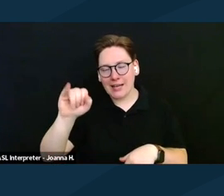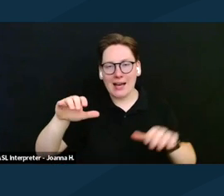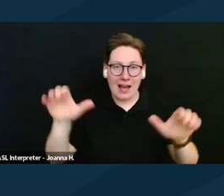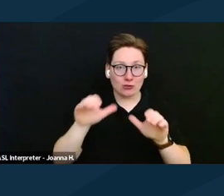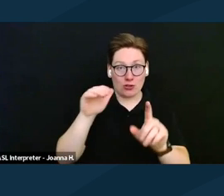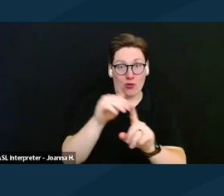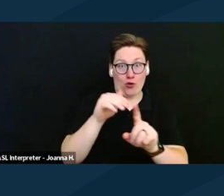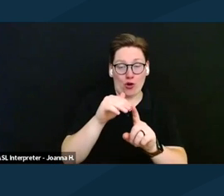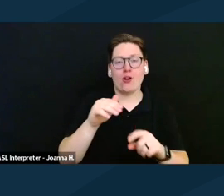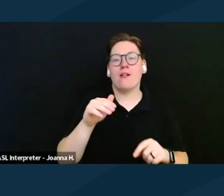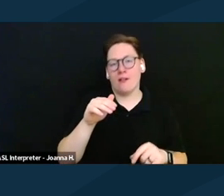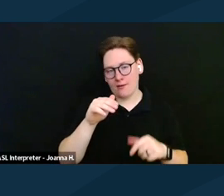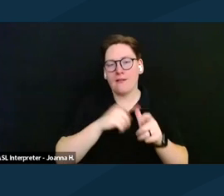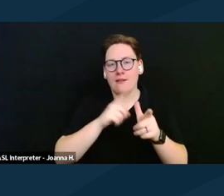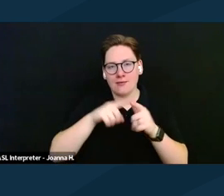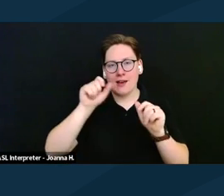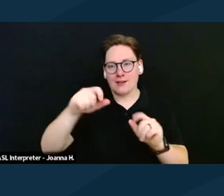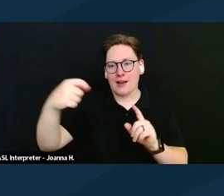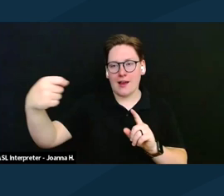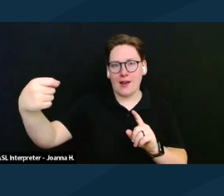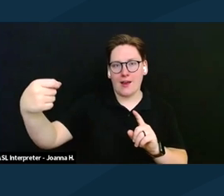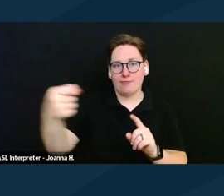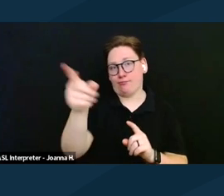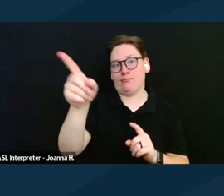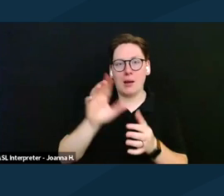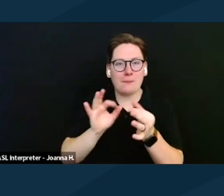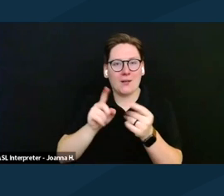you can send a note to your member of Congress about your support